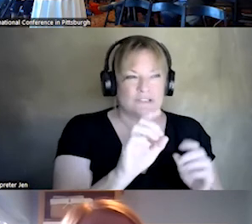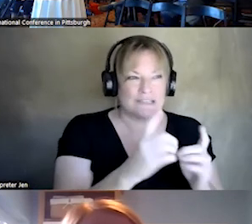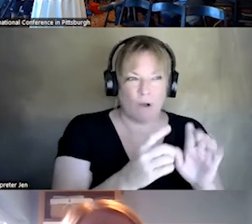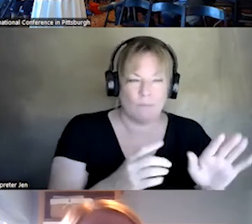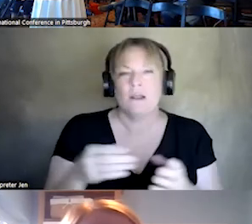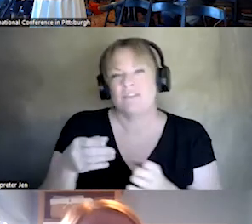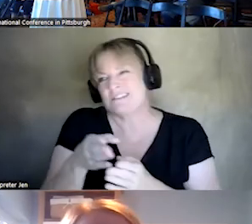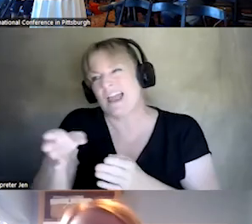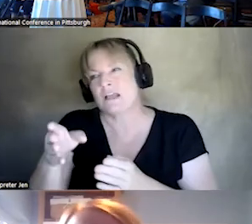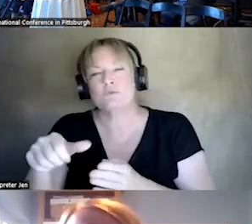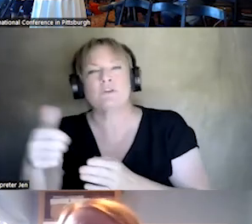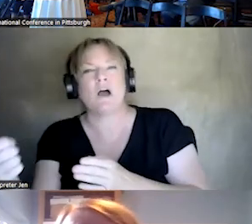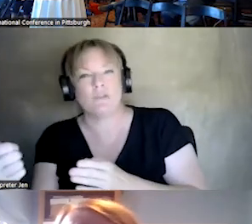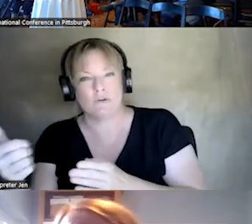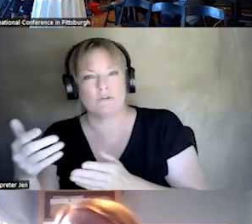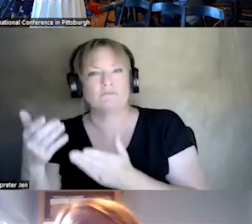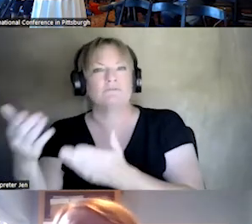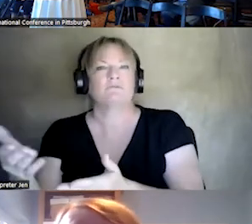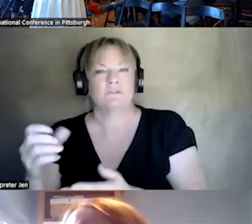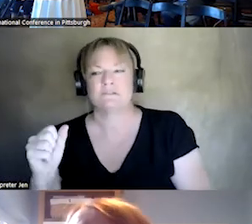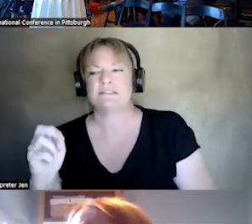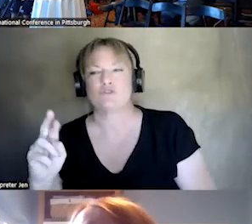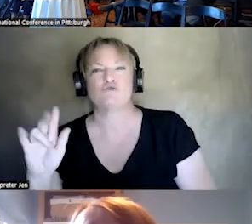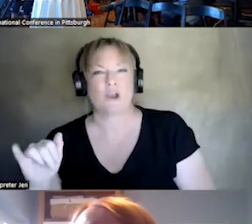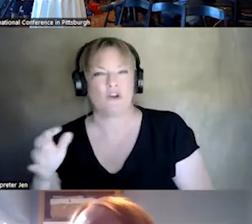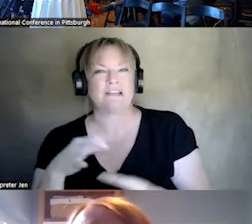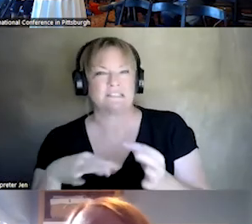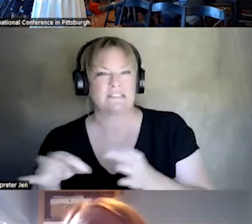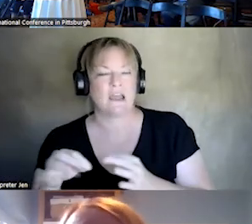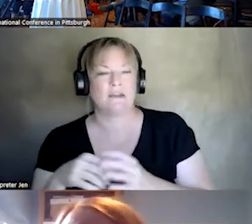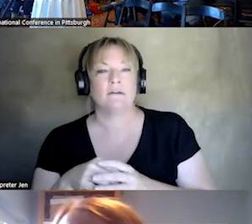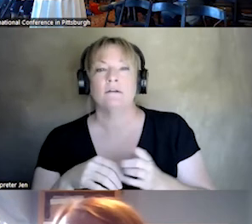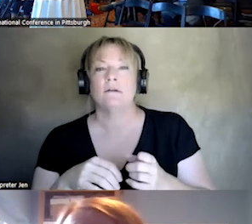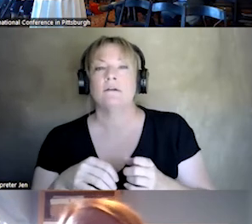ESSENTIALLY THE PERSON IS TAKEN TO THE SANCTUARY. IT IS A PLACE WHERE, IS A NONCLINICAL ENVIRONMENT